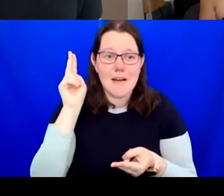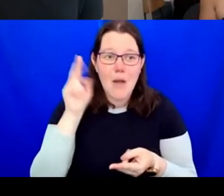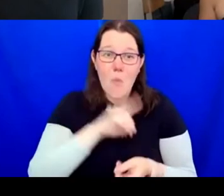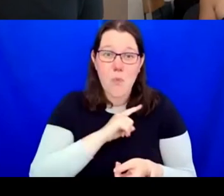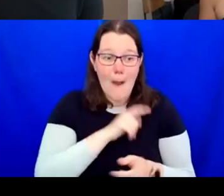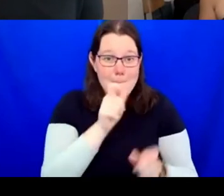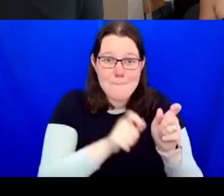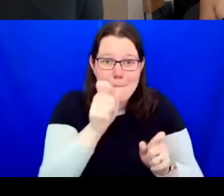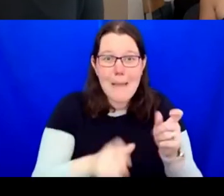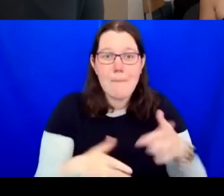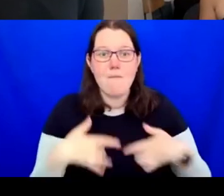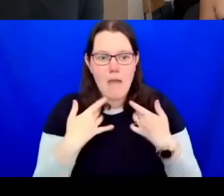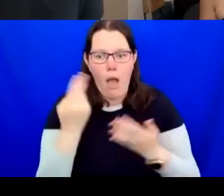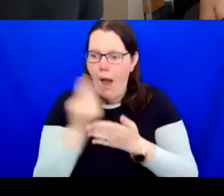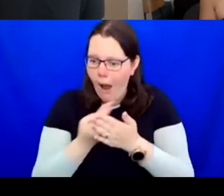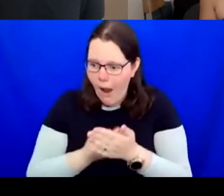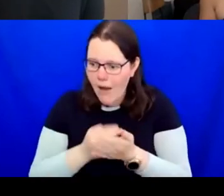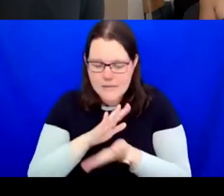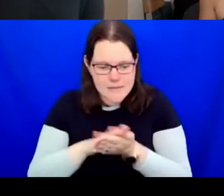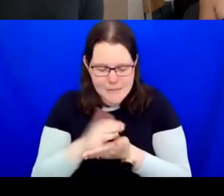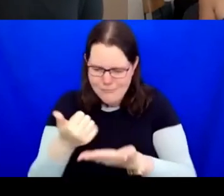moment and that's a very positive thing. AIDAN: